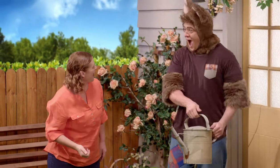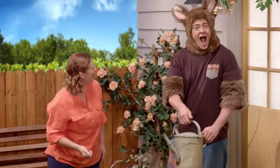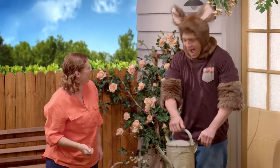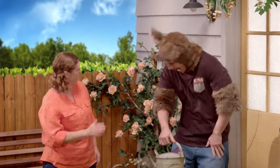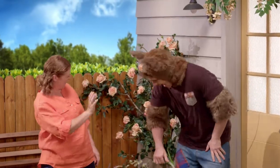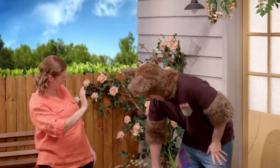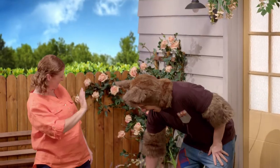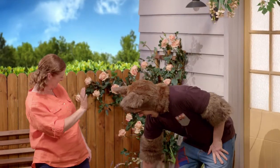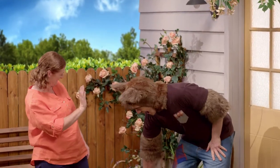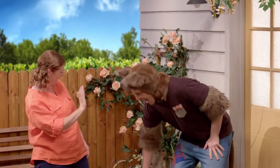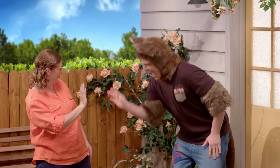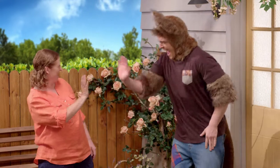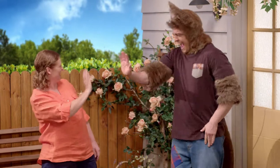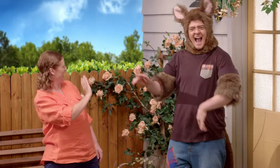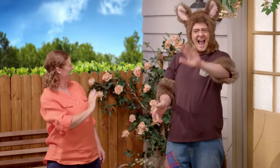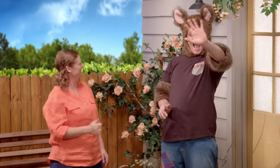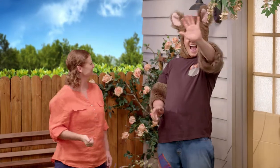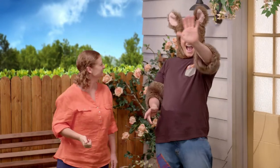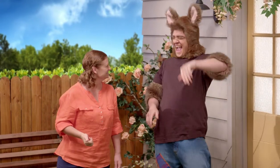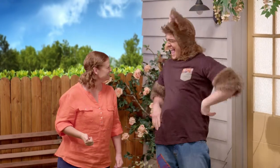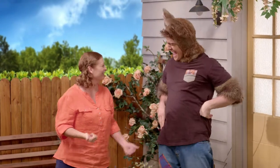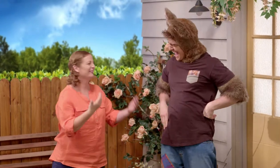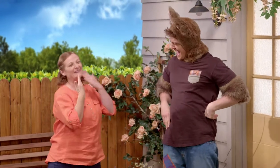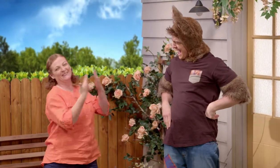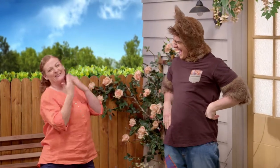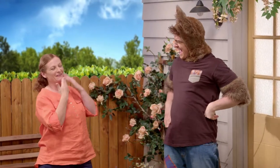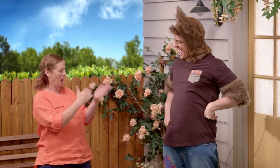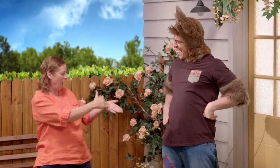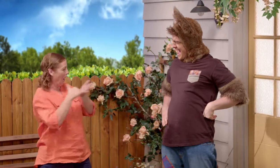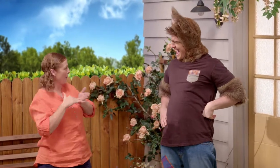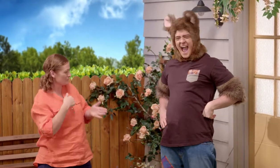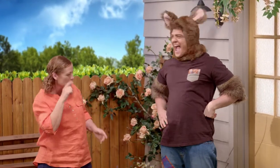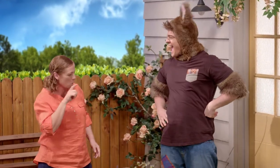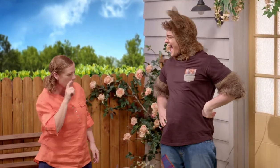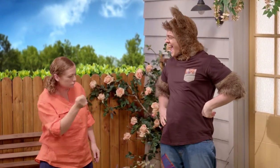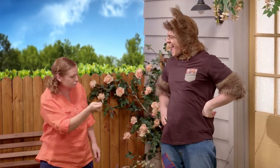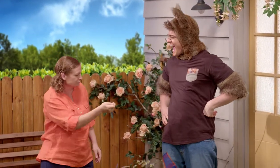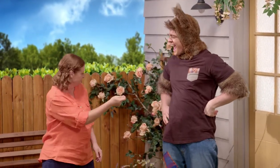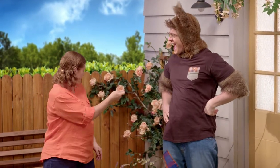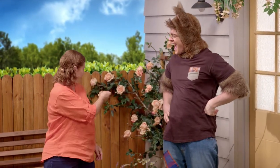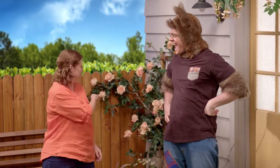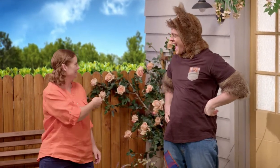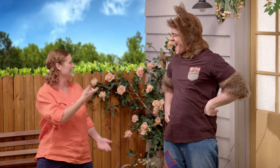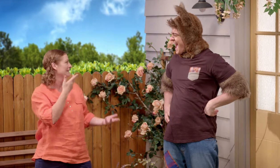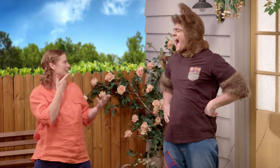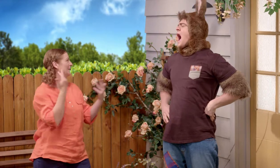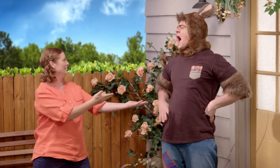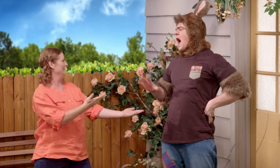Oh. Hello Possum. Hello Sally, hello everyone. Oh, thank you so much for watering the garden for me.